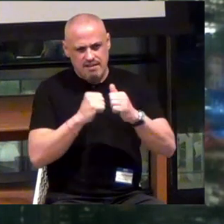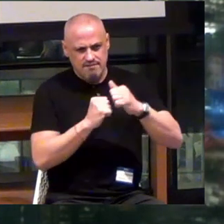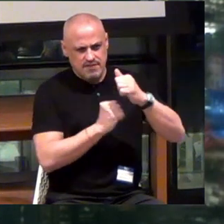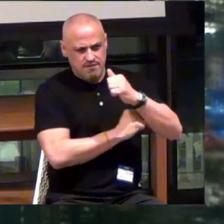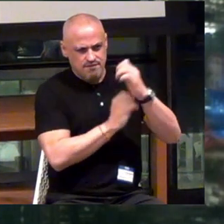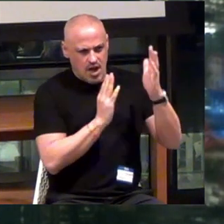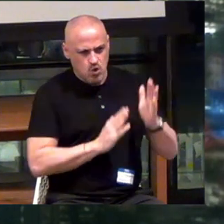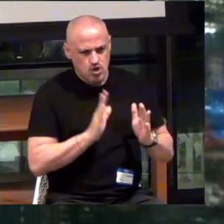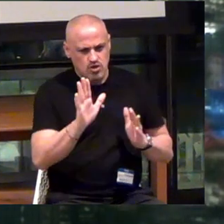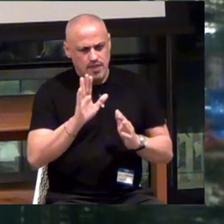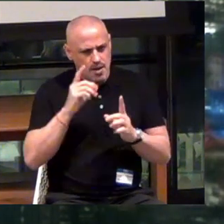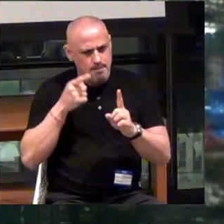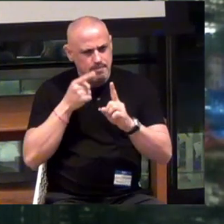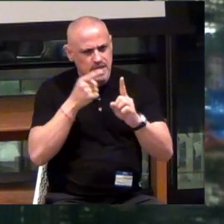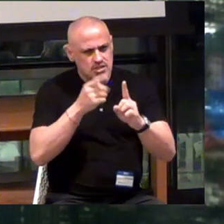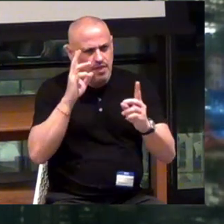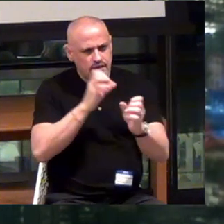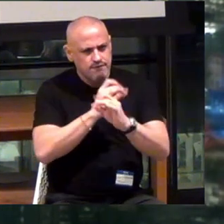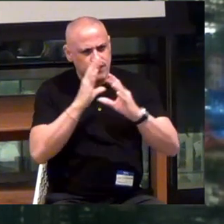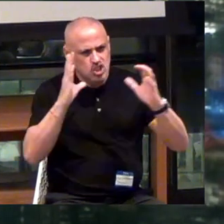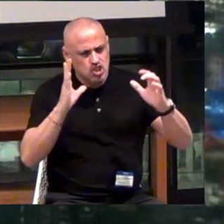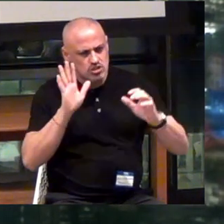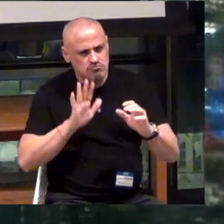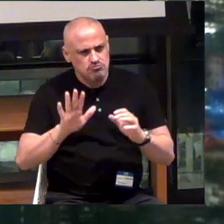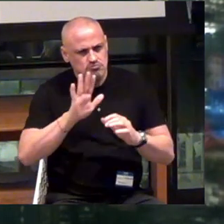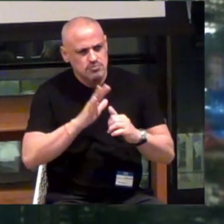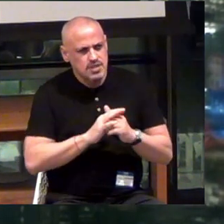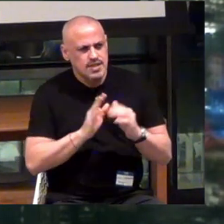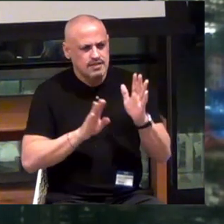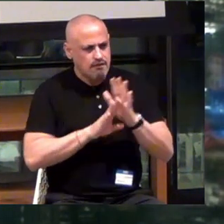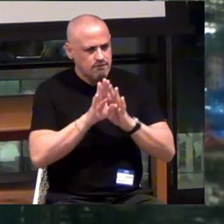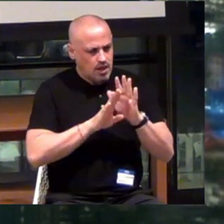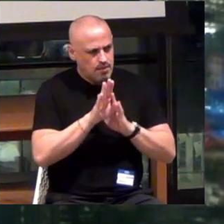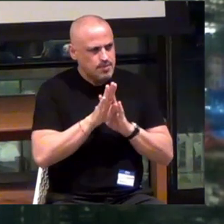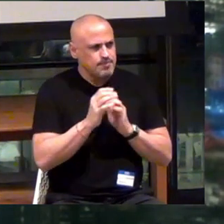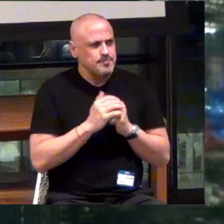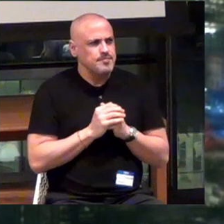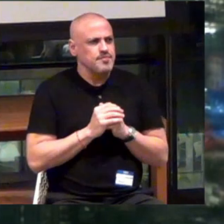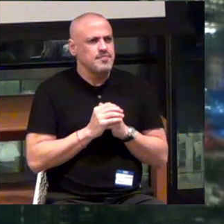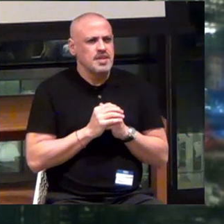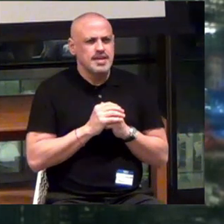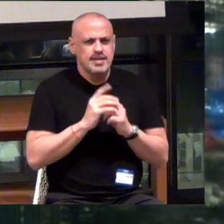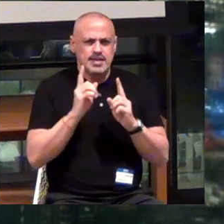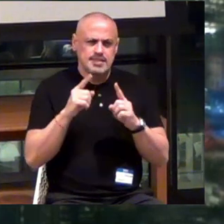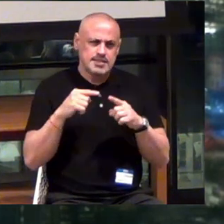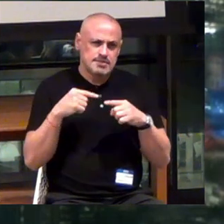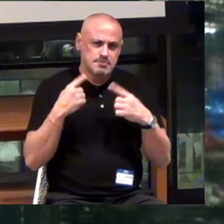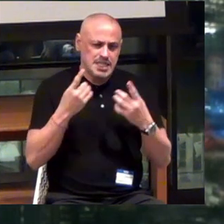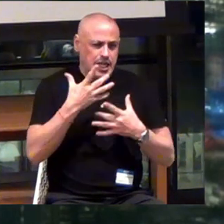We believed in their mission. And in their vision. And the development. And it's been an interesting ride.